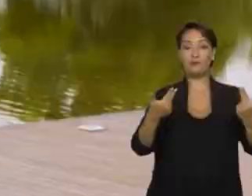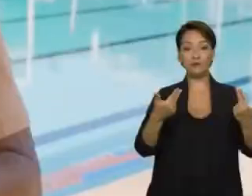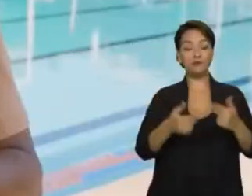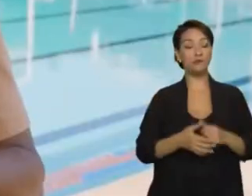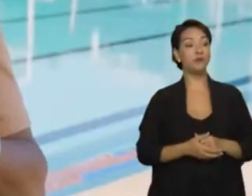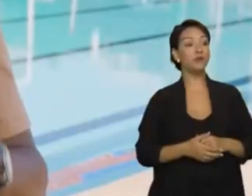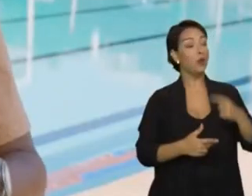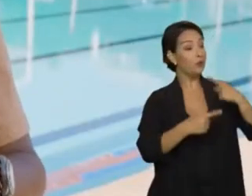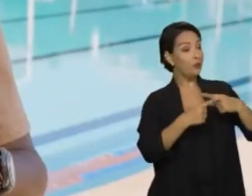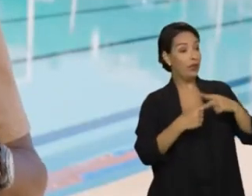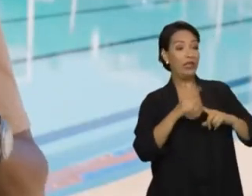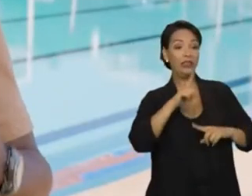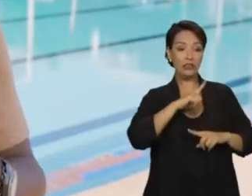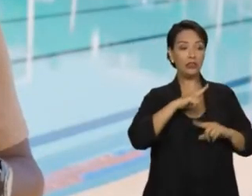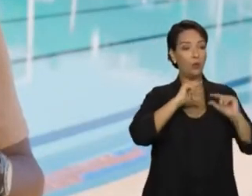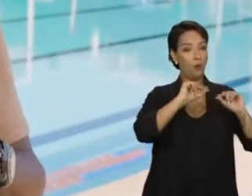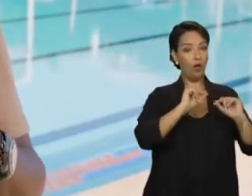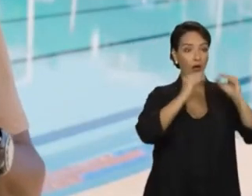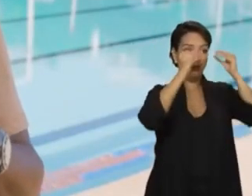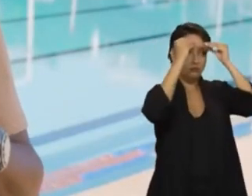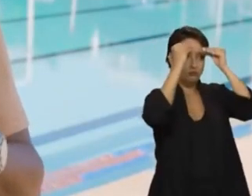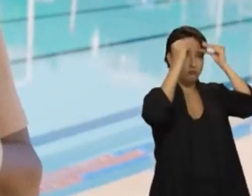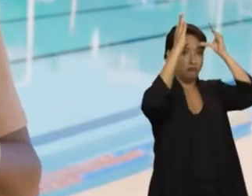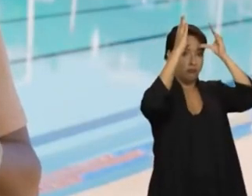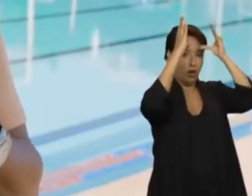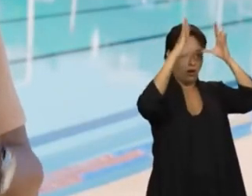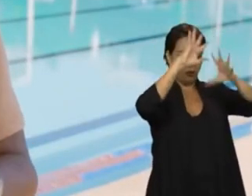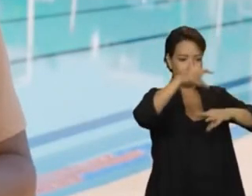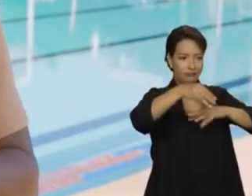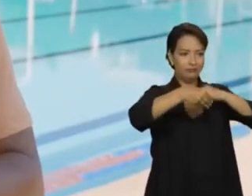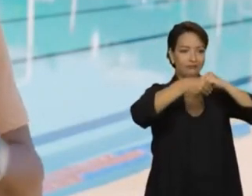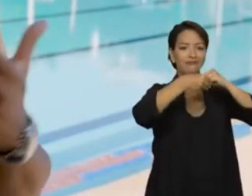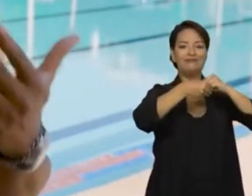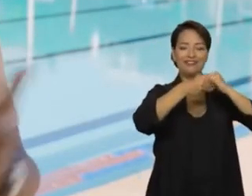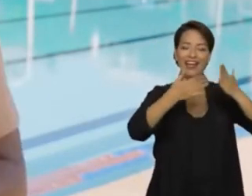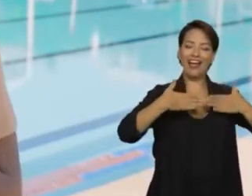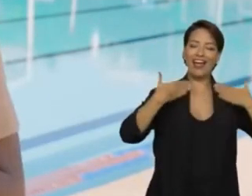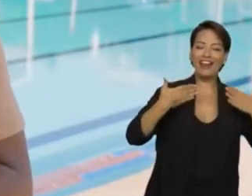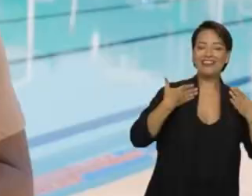Because it adds knowledge, adds joy, adds satisfaction.